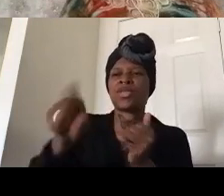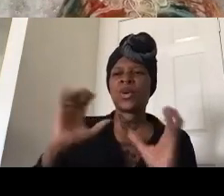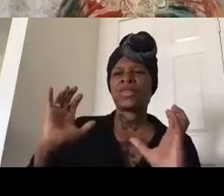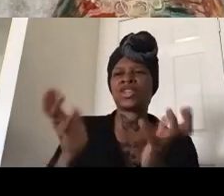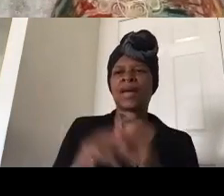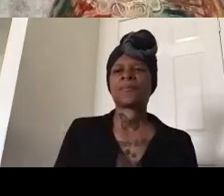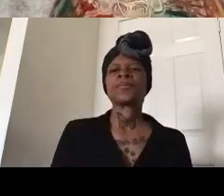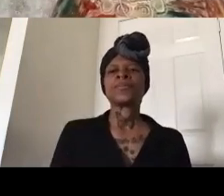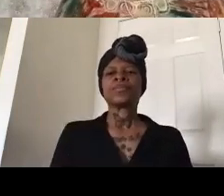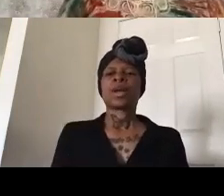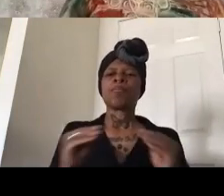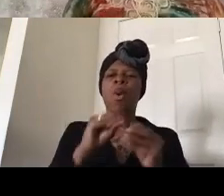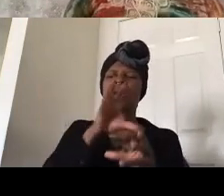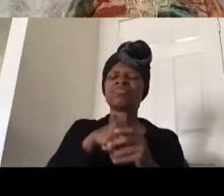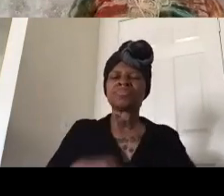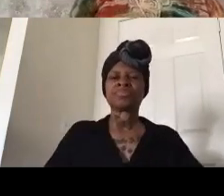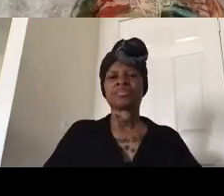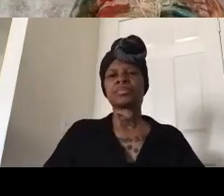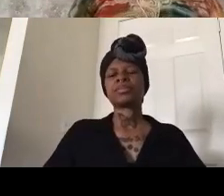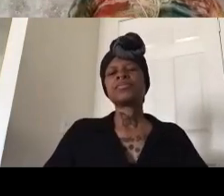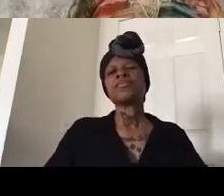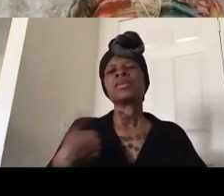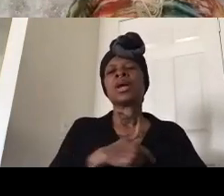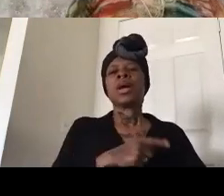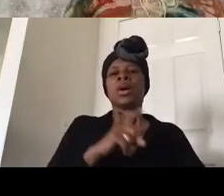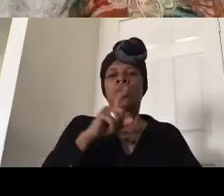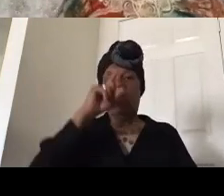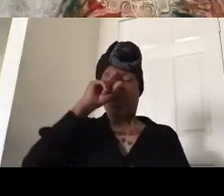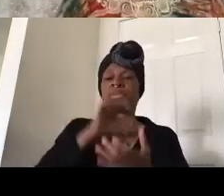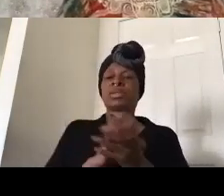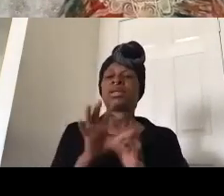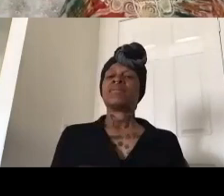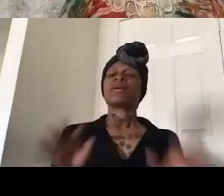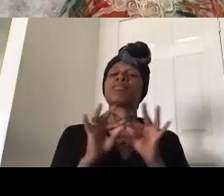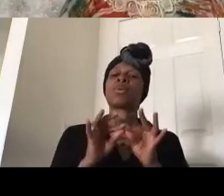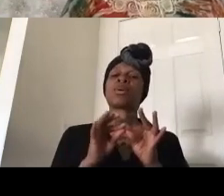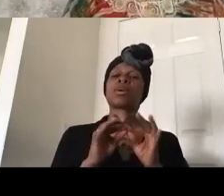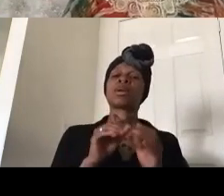fully um so we believe it's important to not just be in the streets but do what